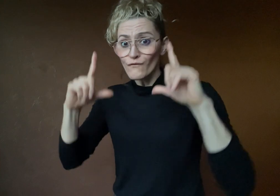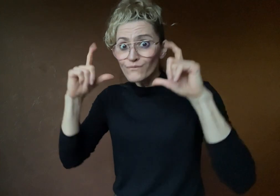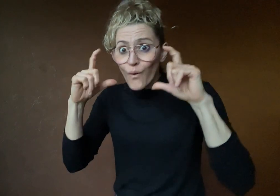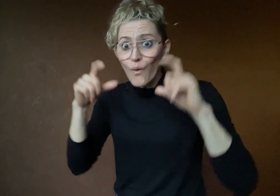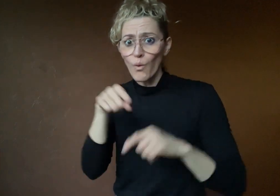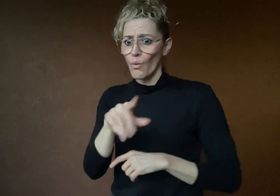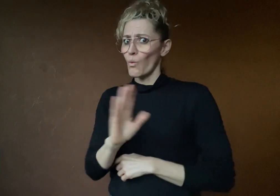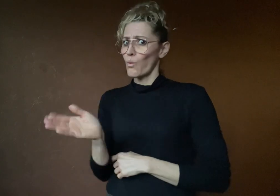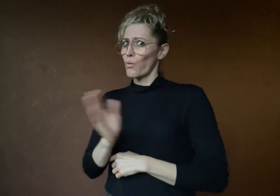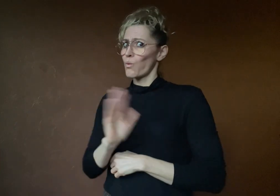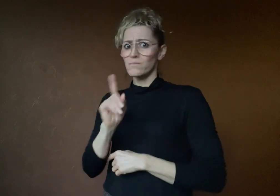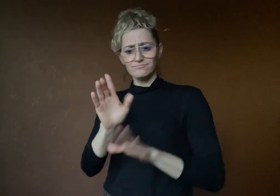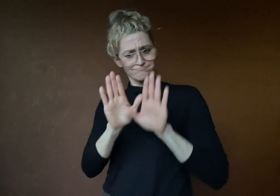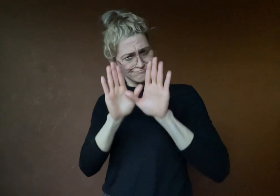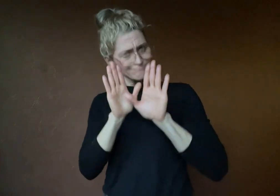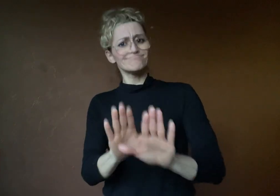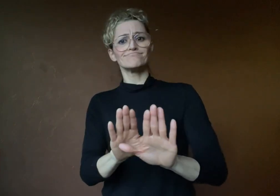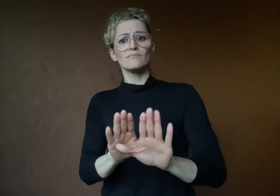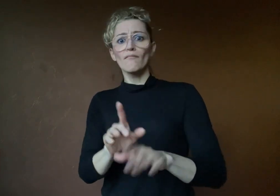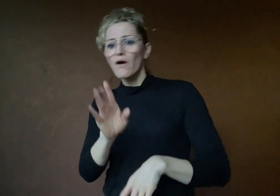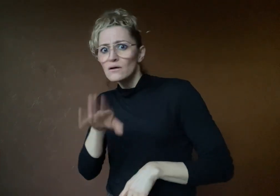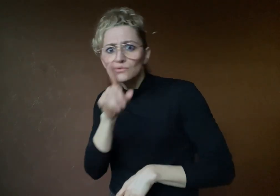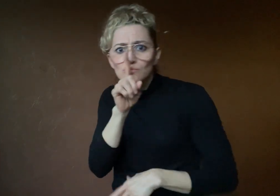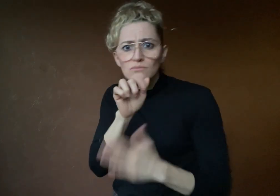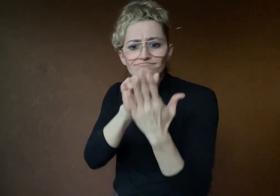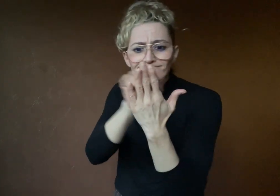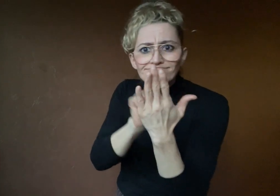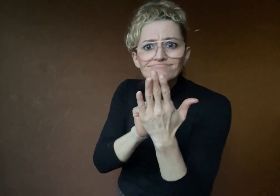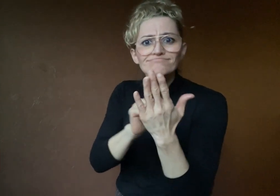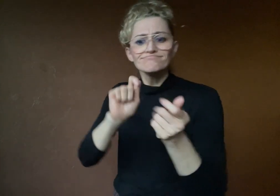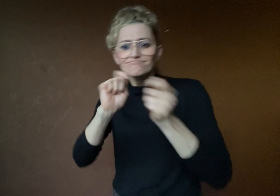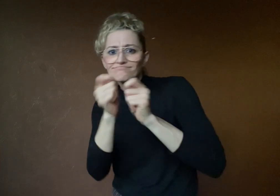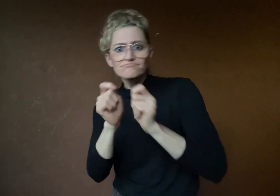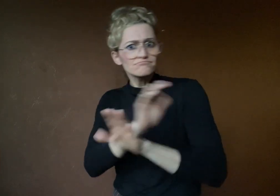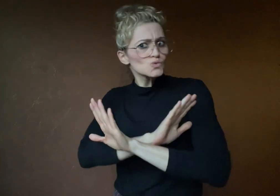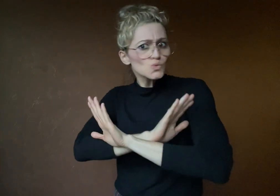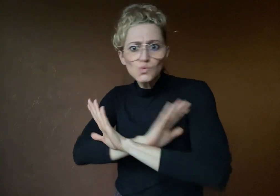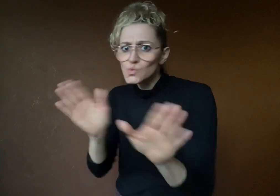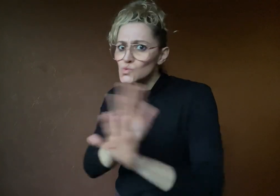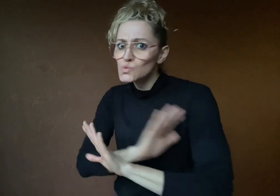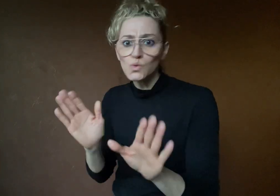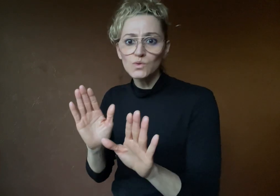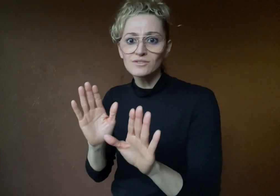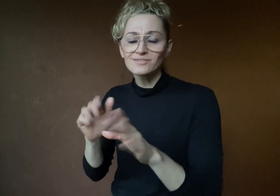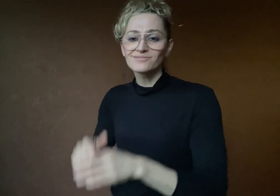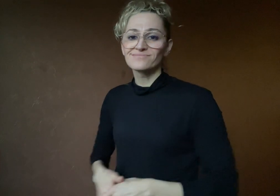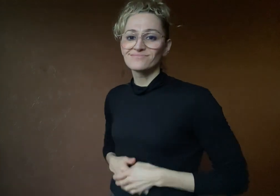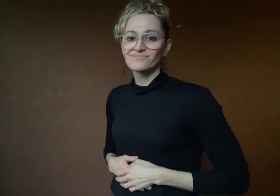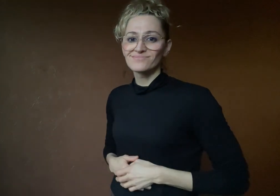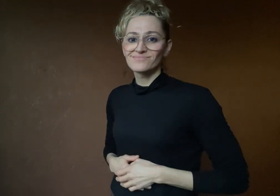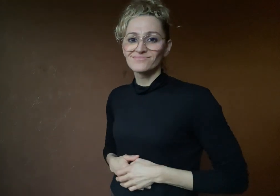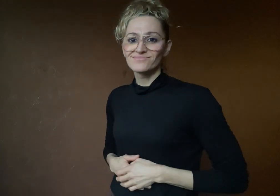not be changed using editing tools.